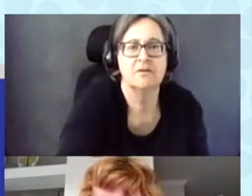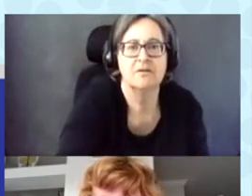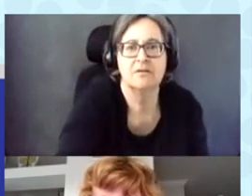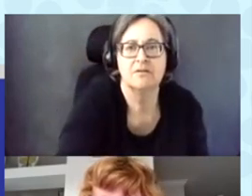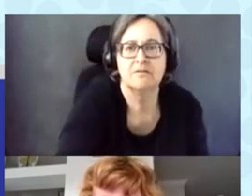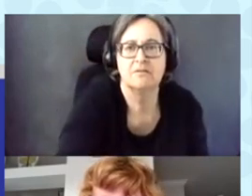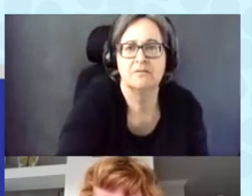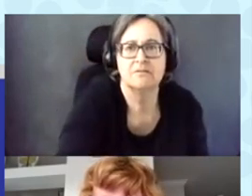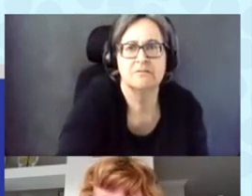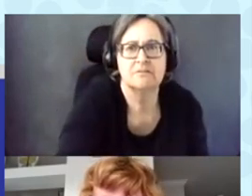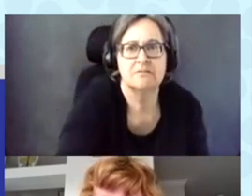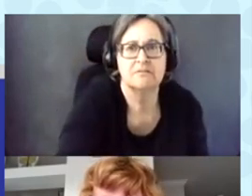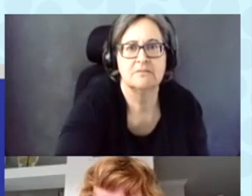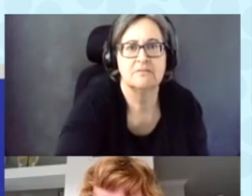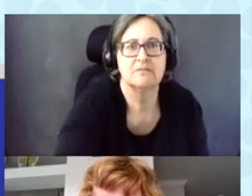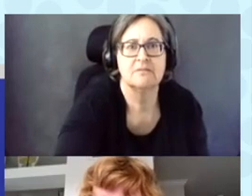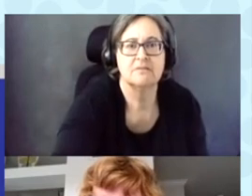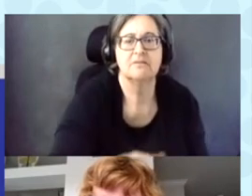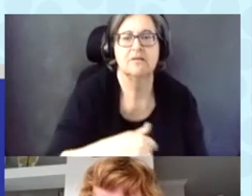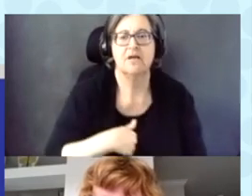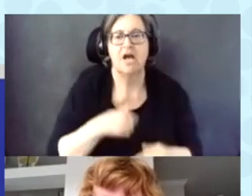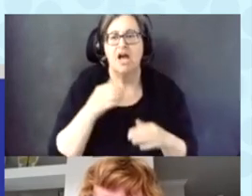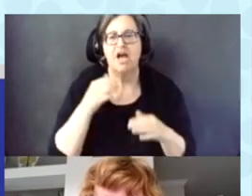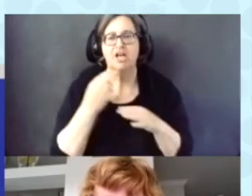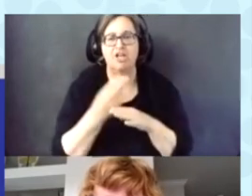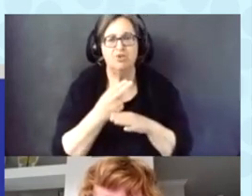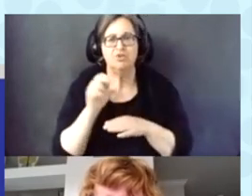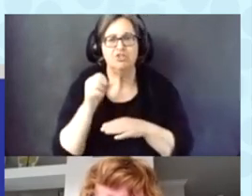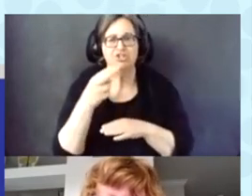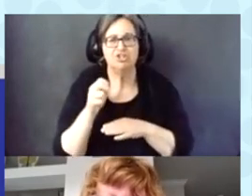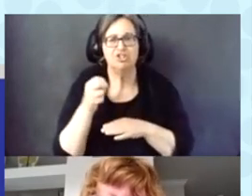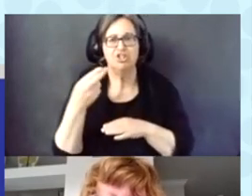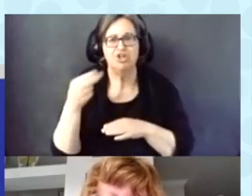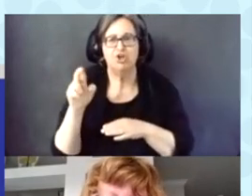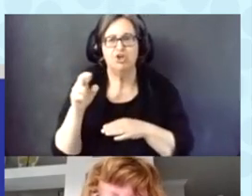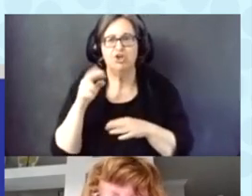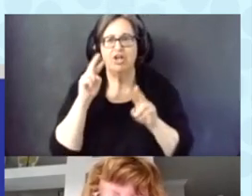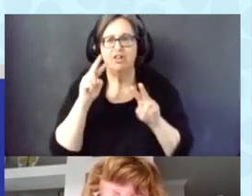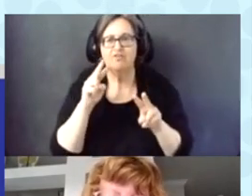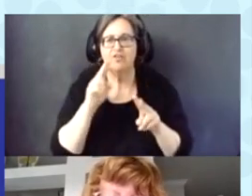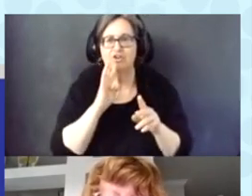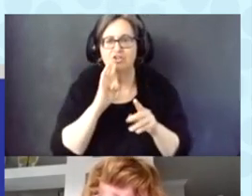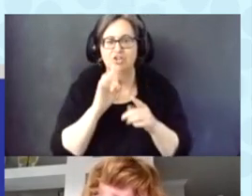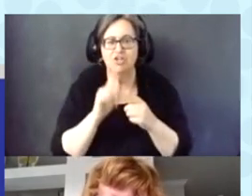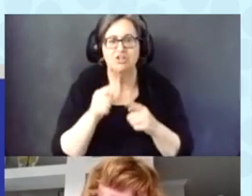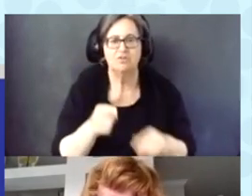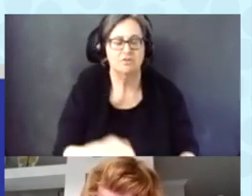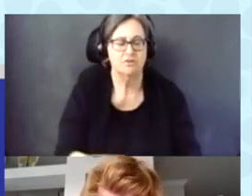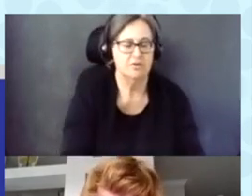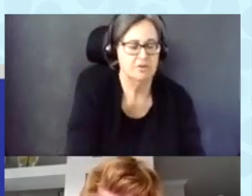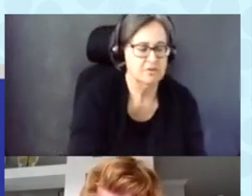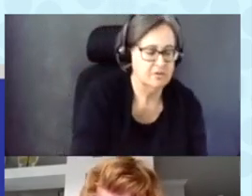And I look forward to talking with you. Next slide.